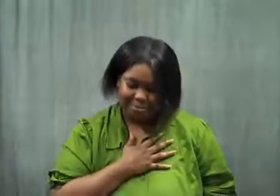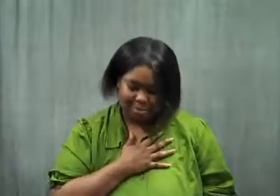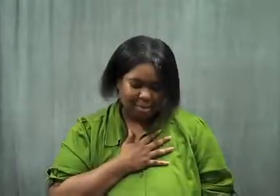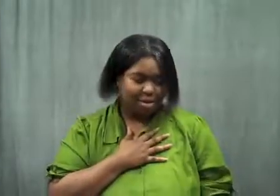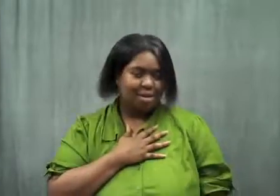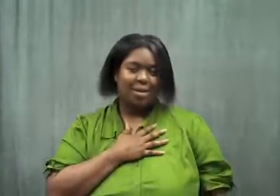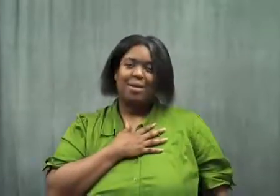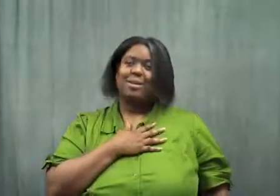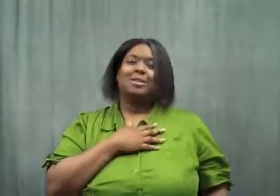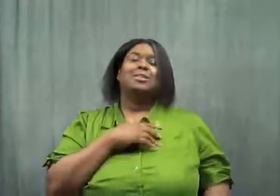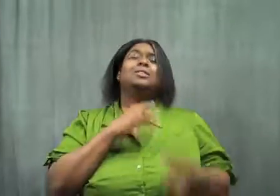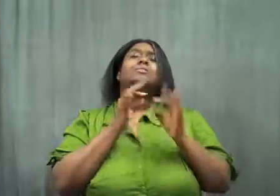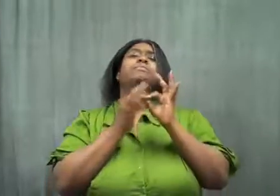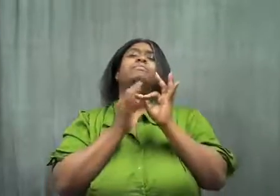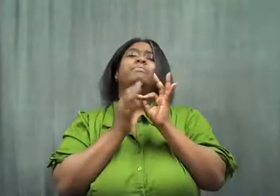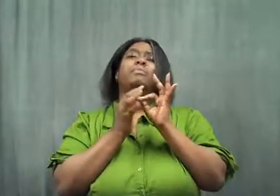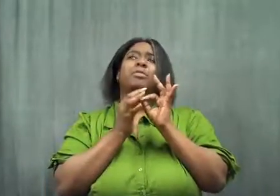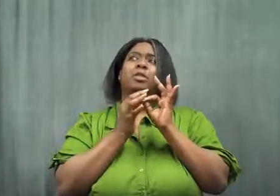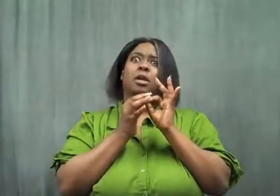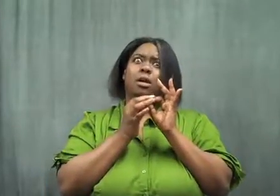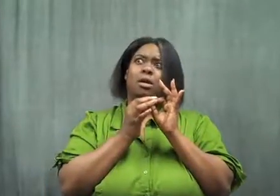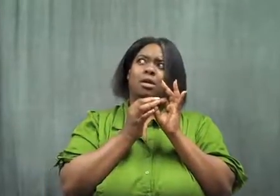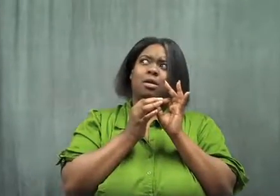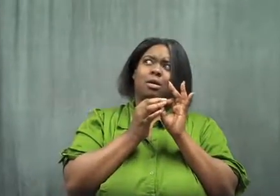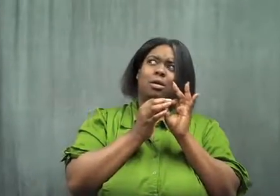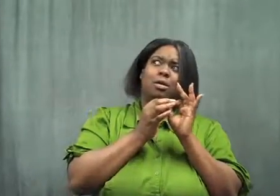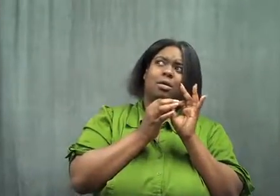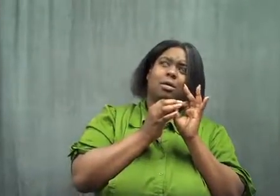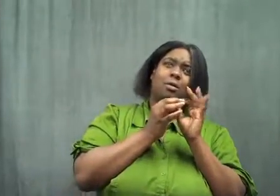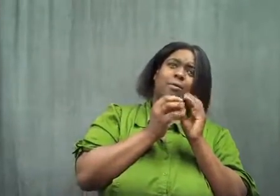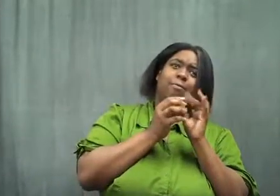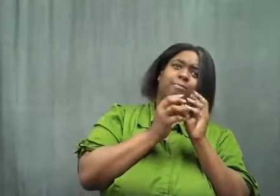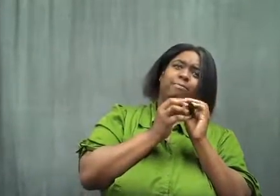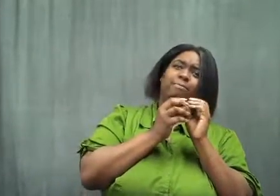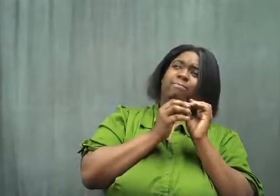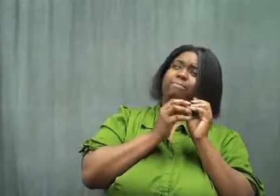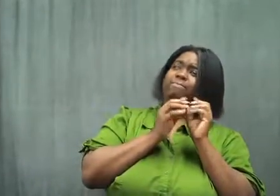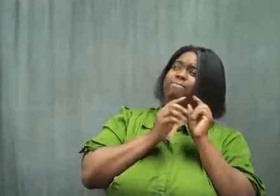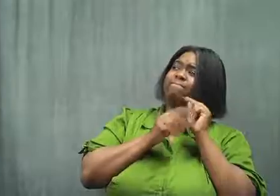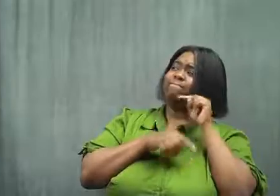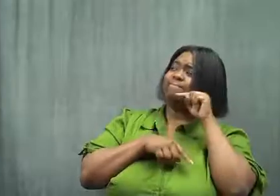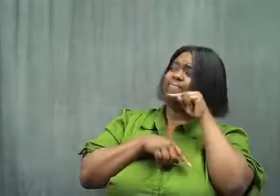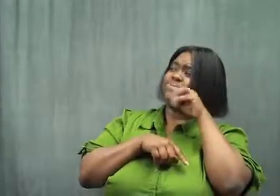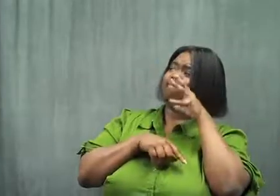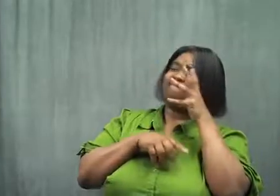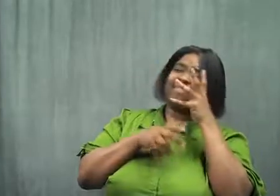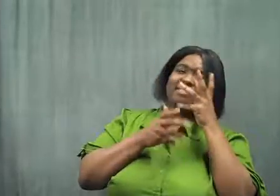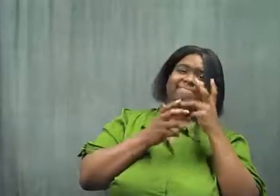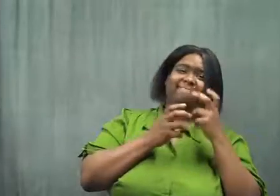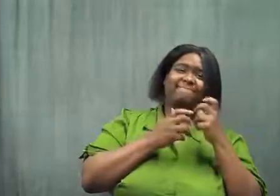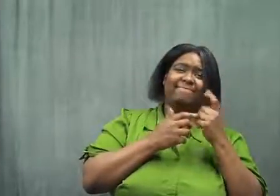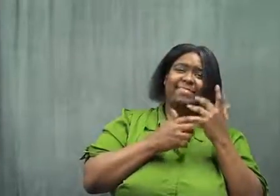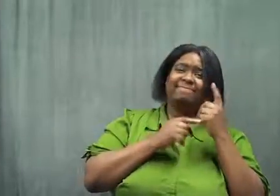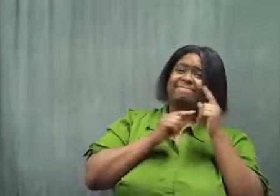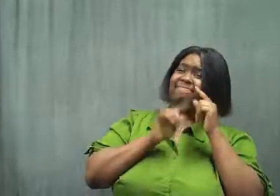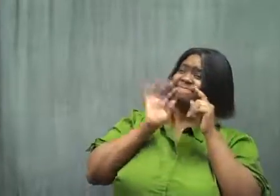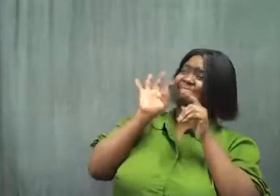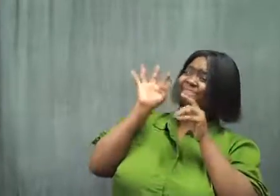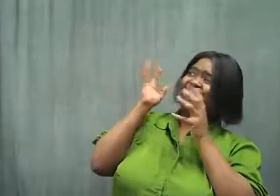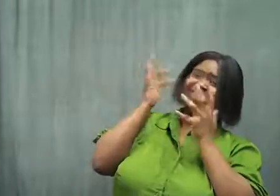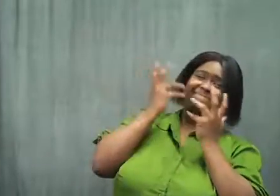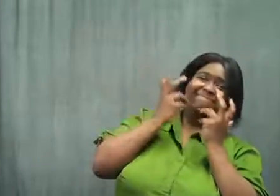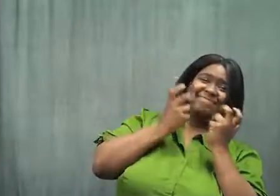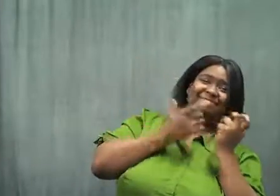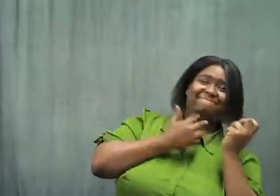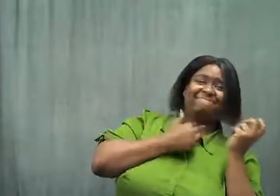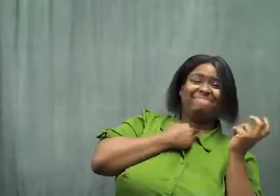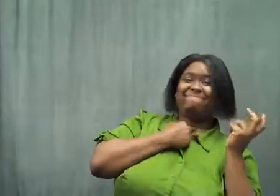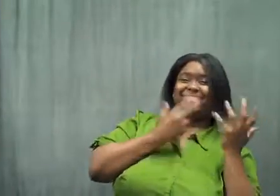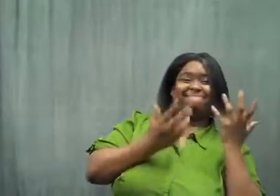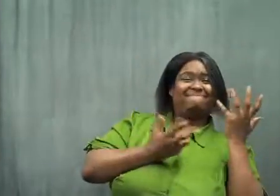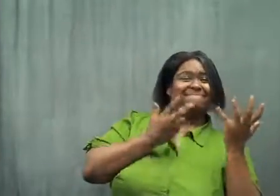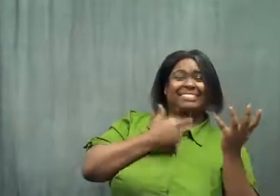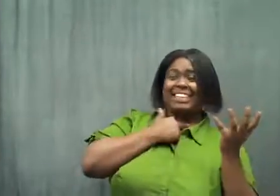She started leaning again, and wanted to poke him, but couldn't.